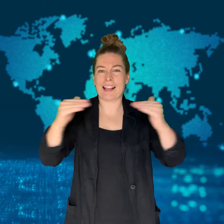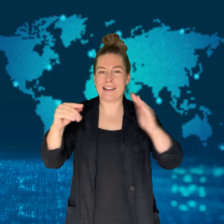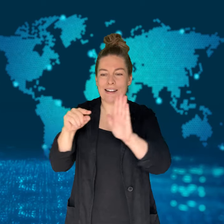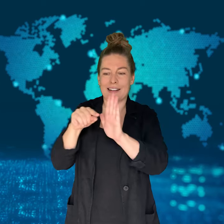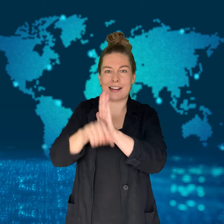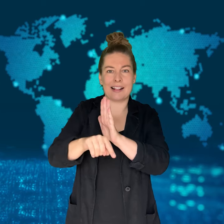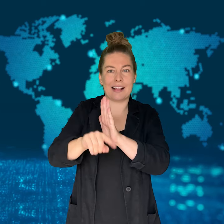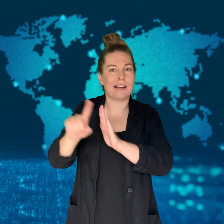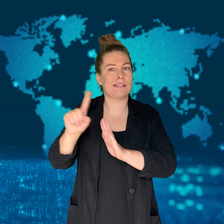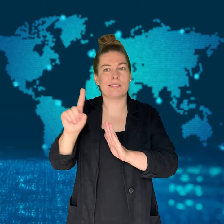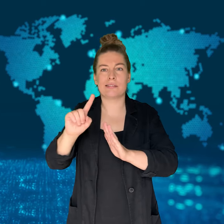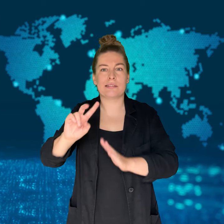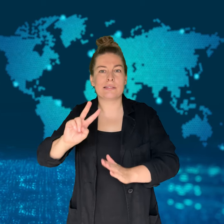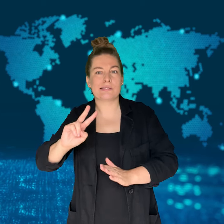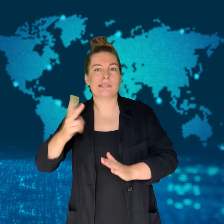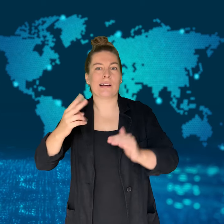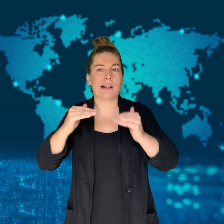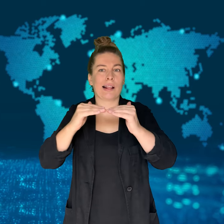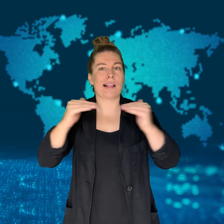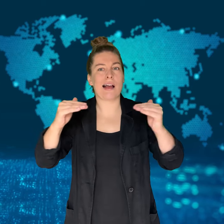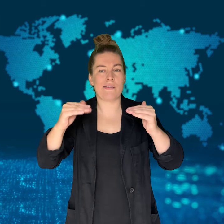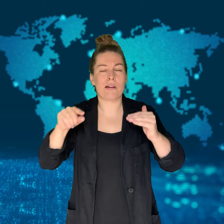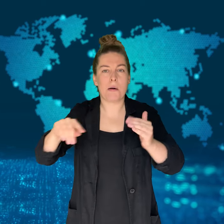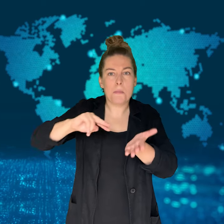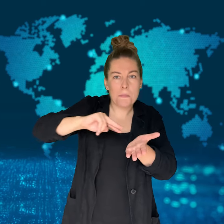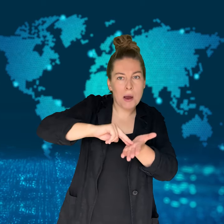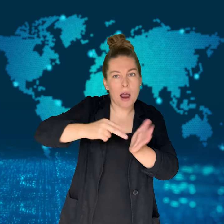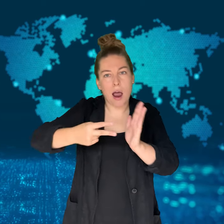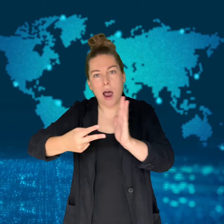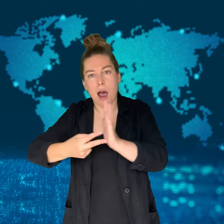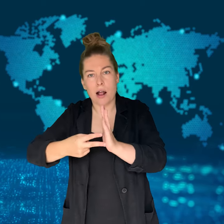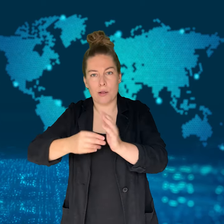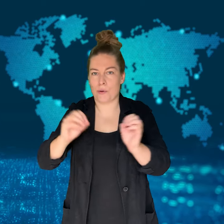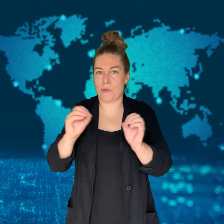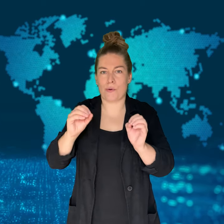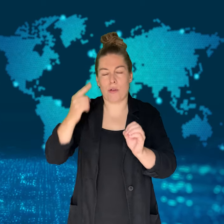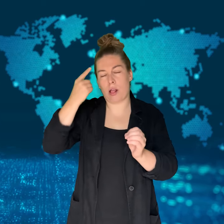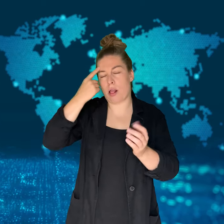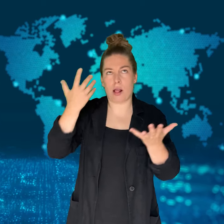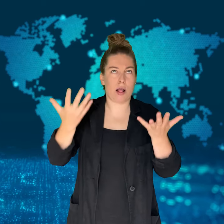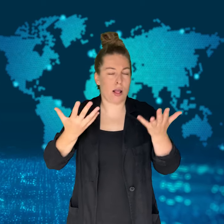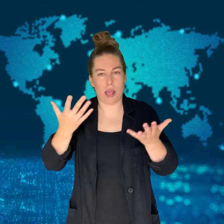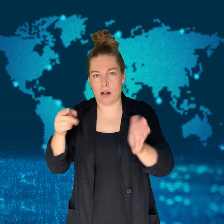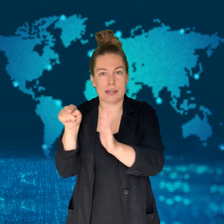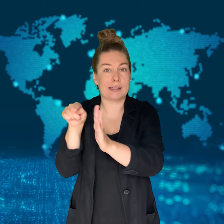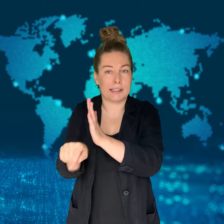That allowed her to avoid trial and a possible life sentence in jail.